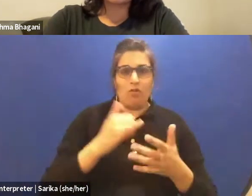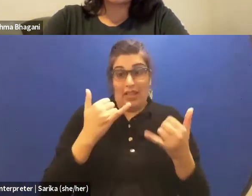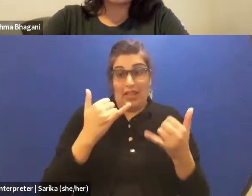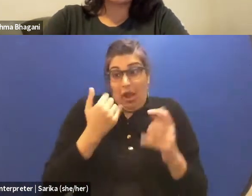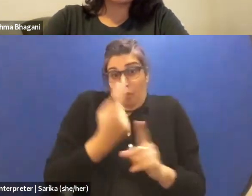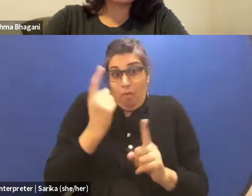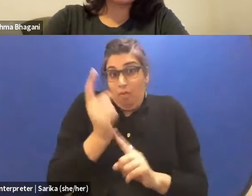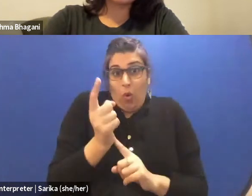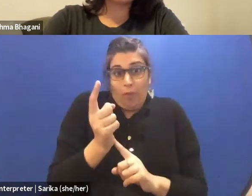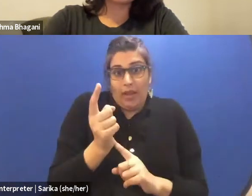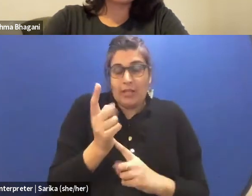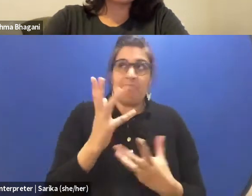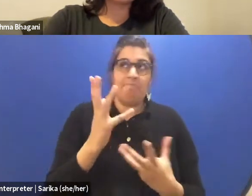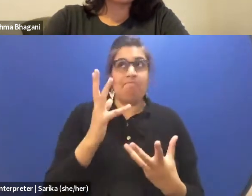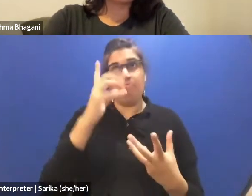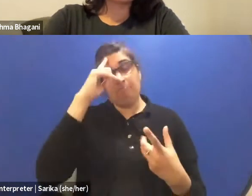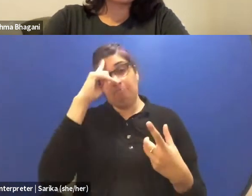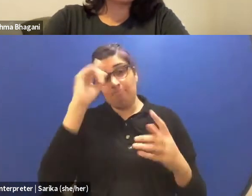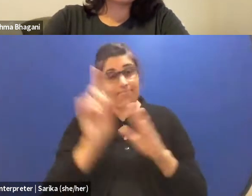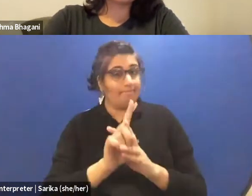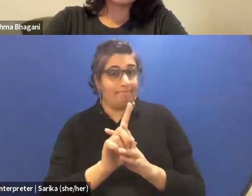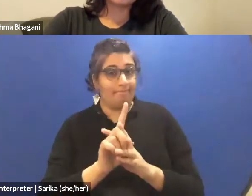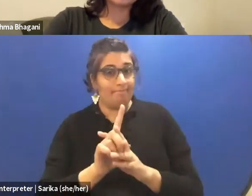If I take, for example, I really go with an example.